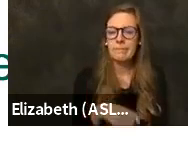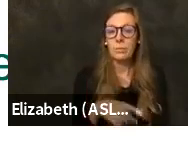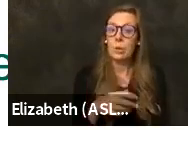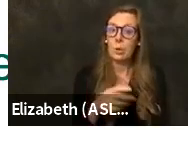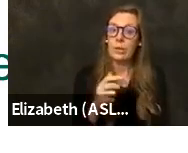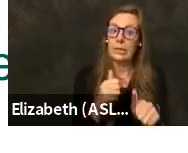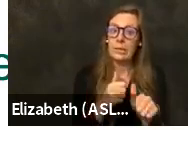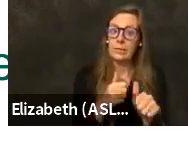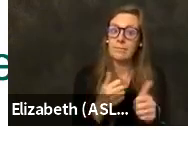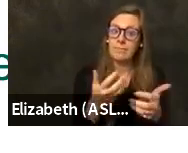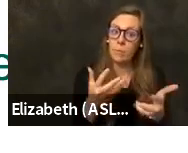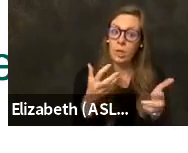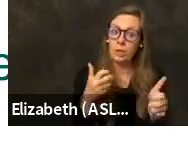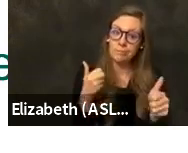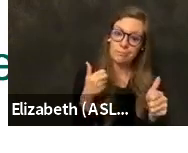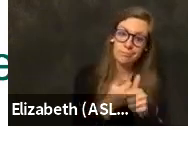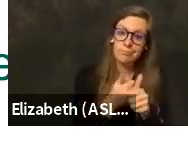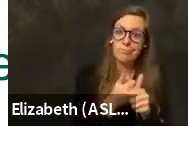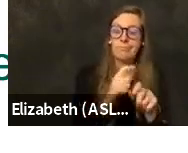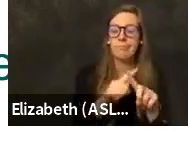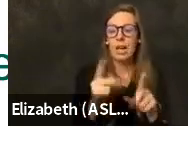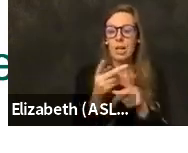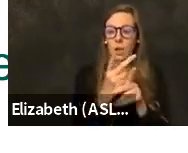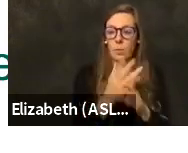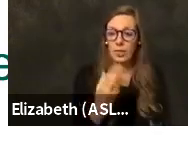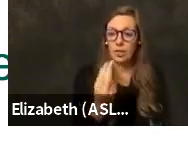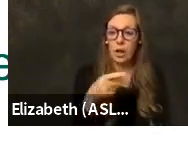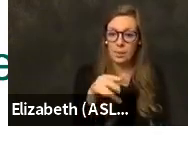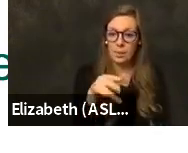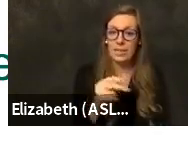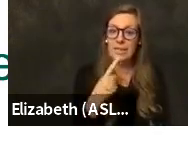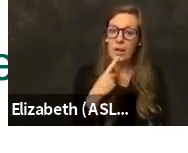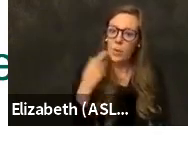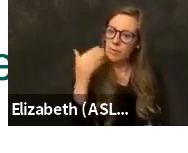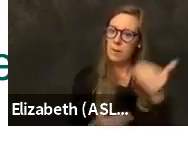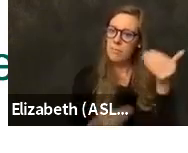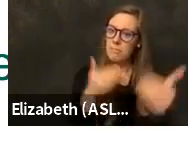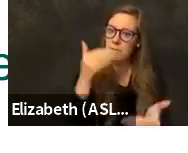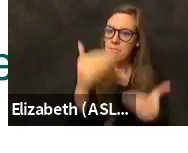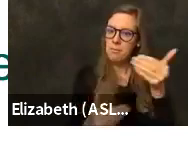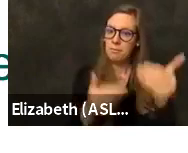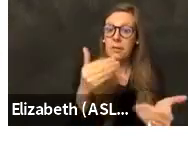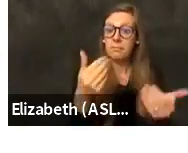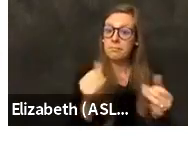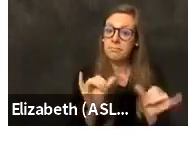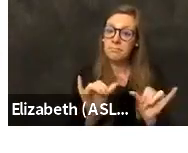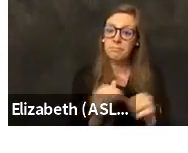But as Supervisor Hopkins said, we are definitely making progress and this is in seven weeks.